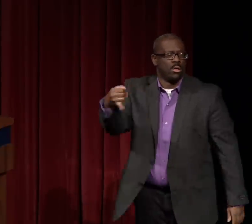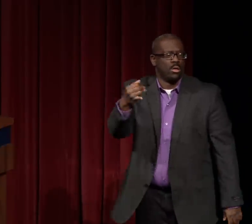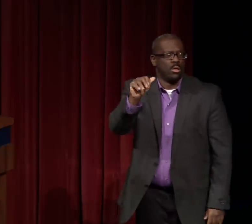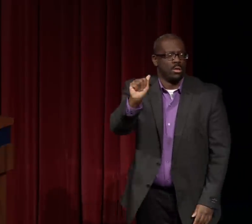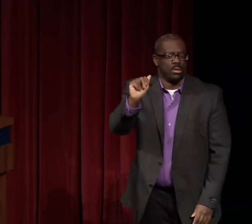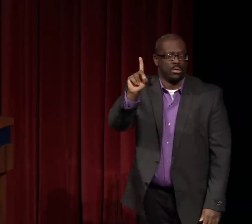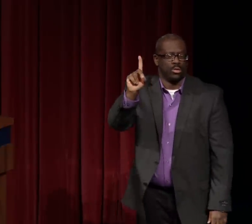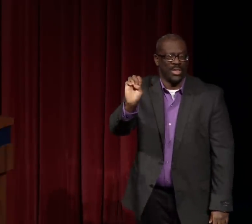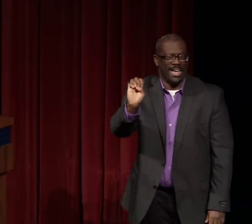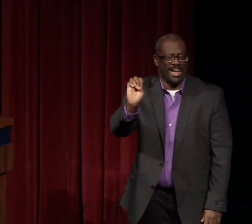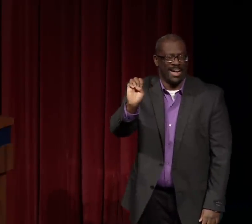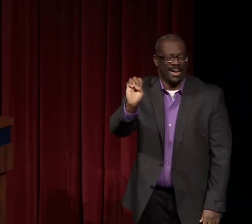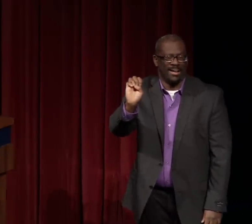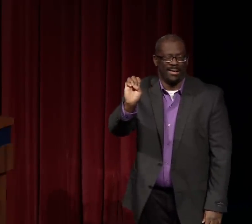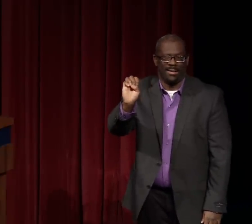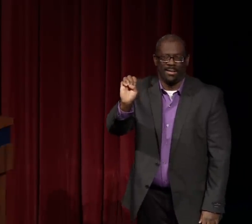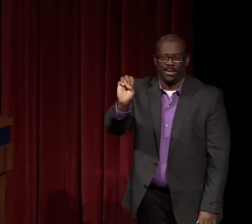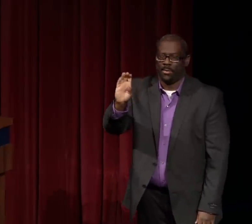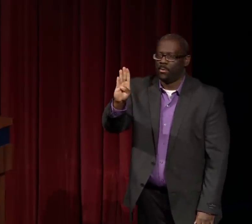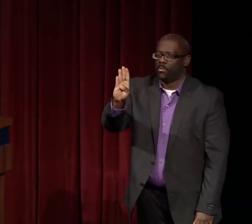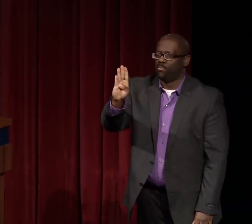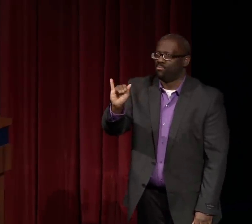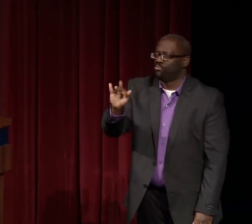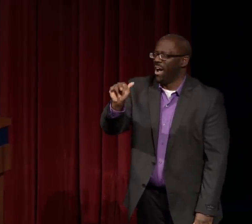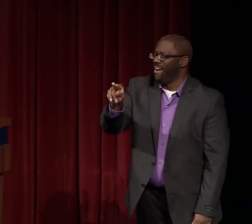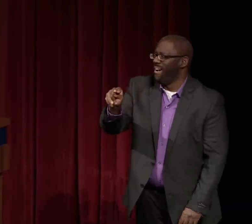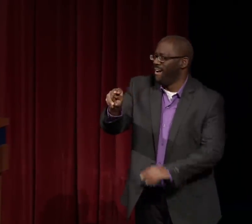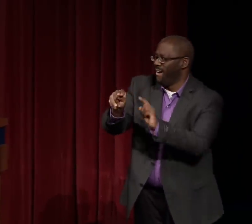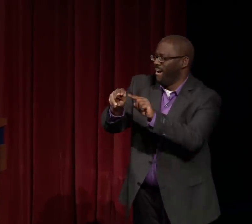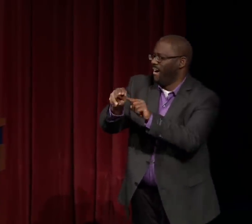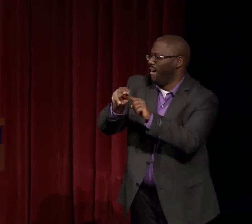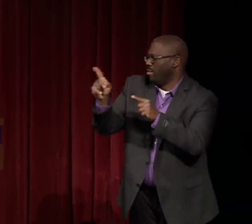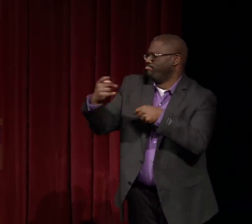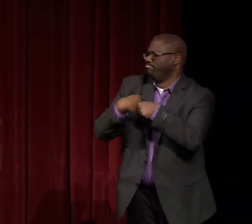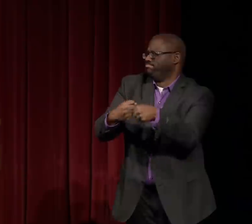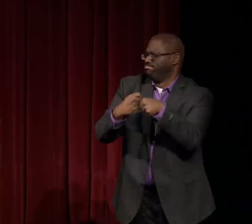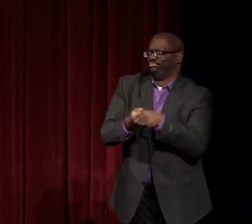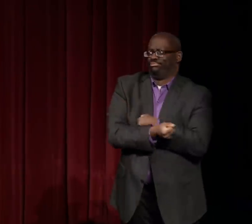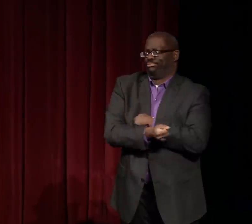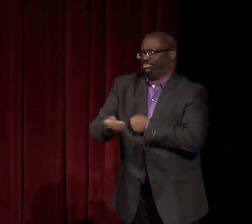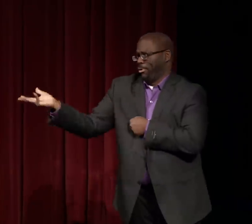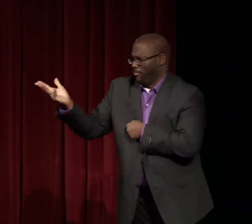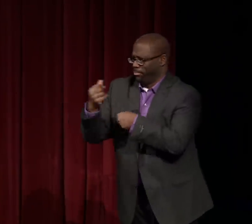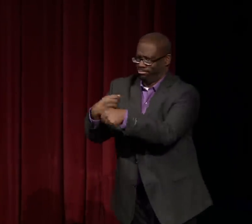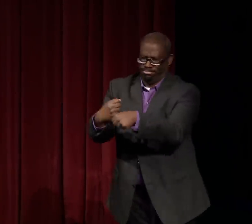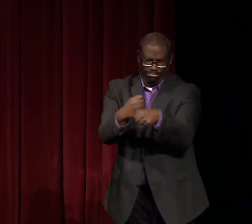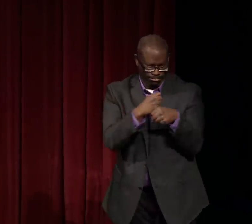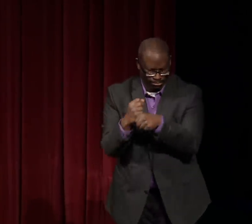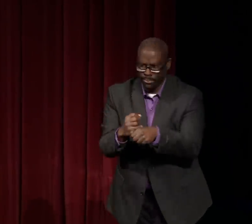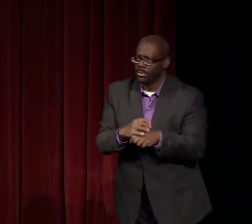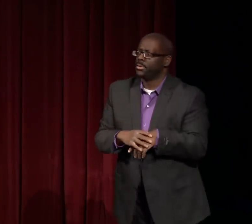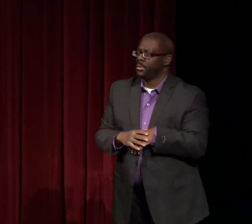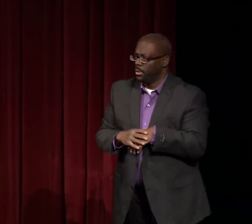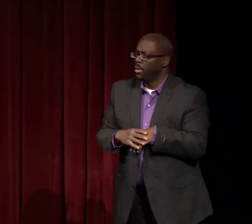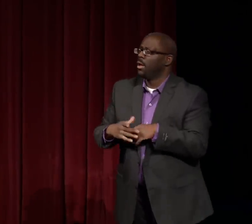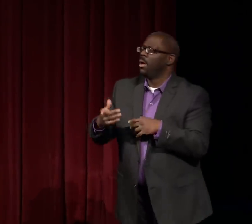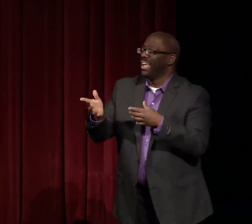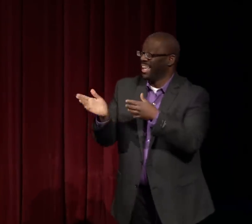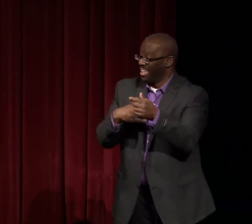Here is a women's film maker, Jade Bryan.